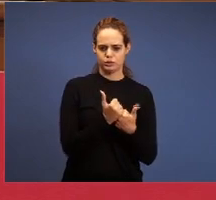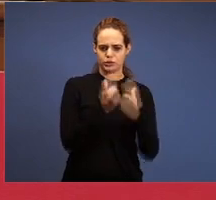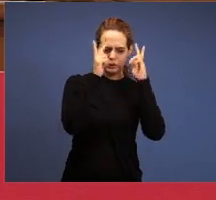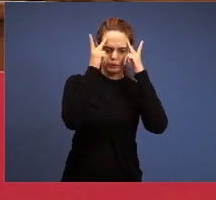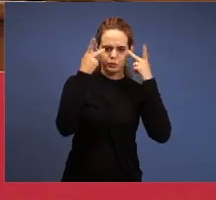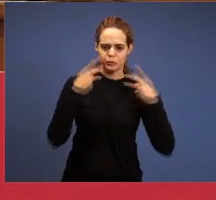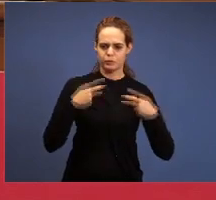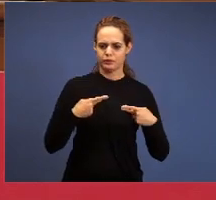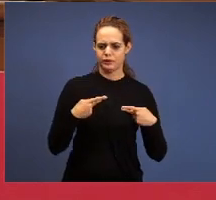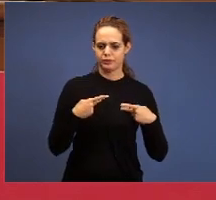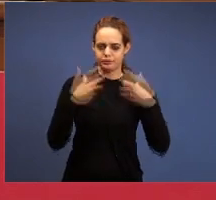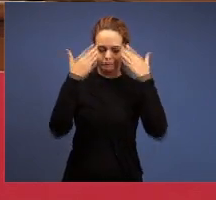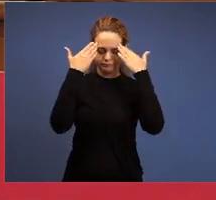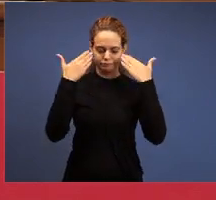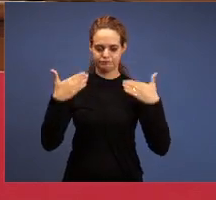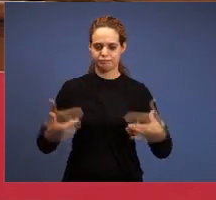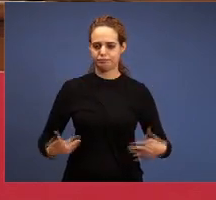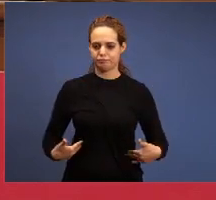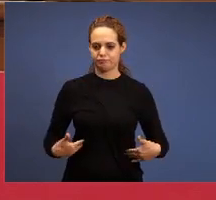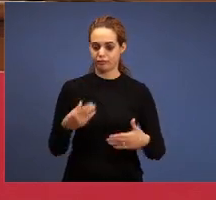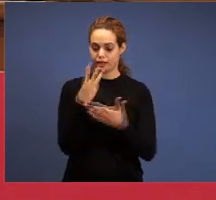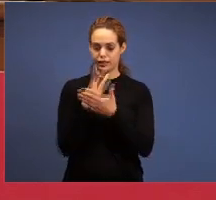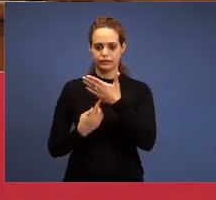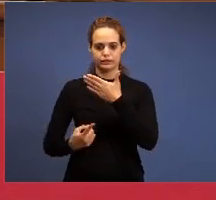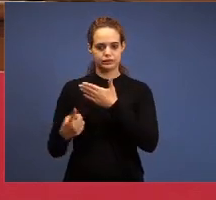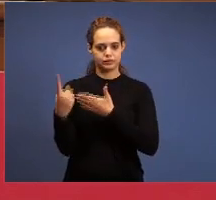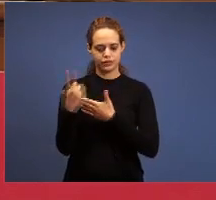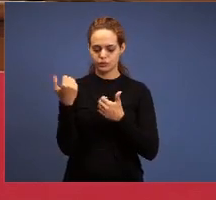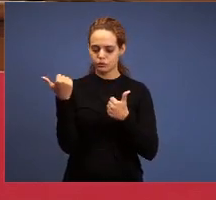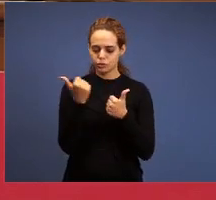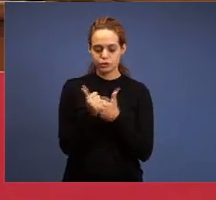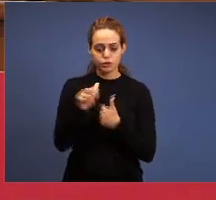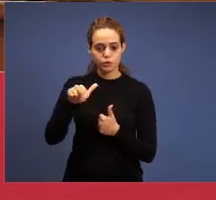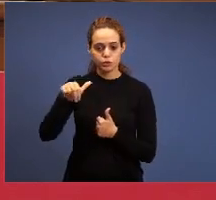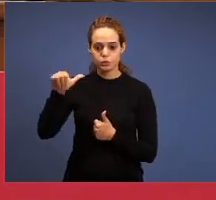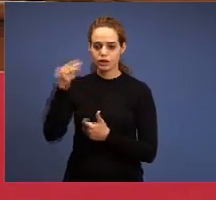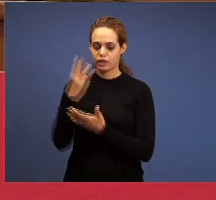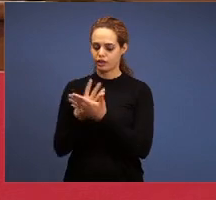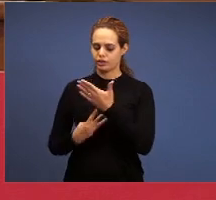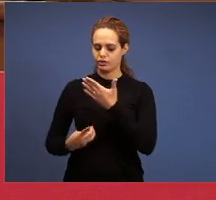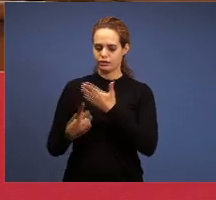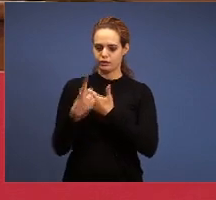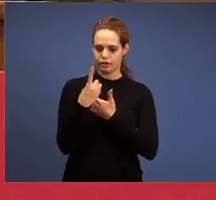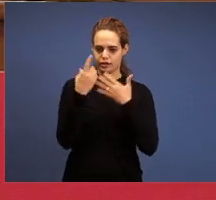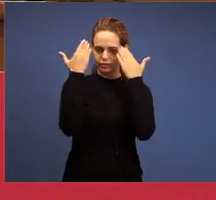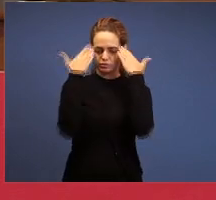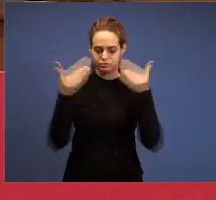appearance and Trinity doesn’t act by appearance, the Trinity acts by their mechanisms, the